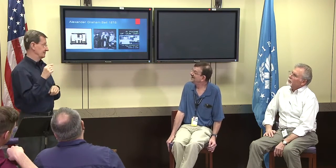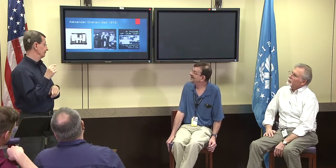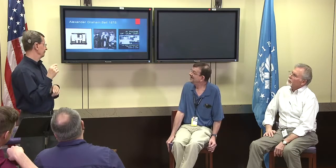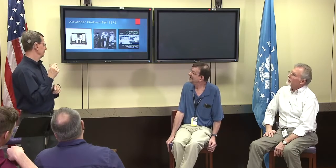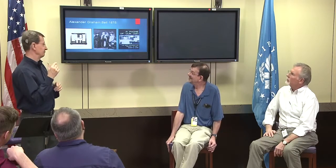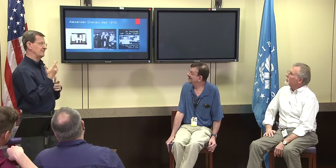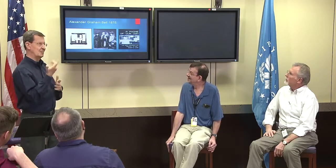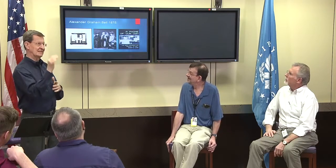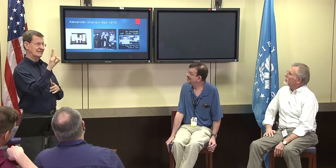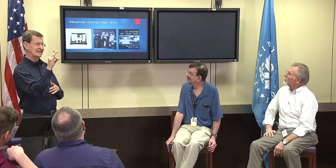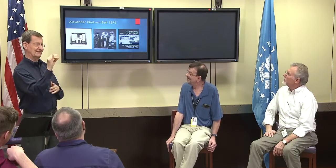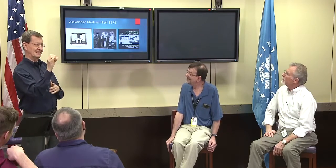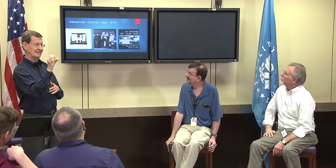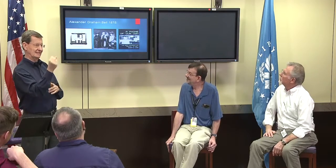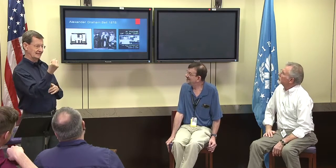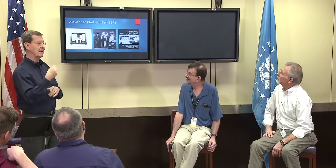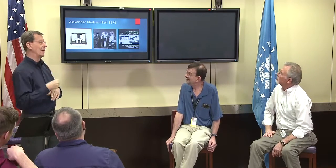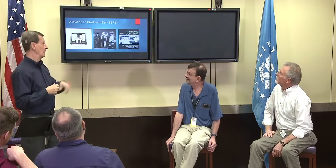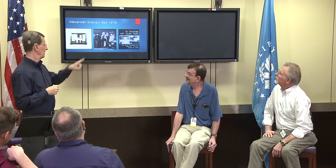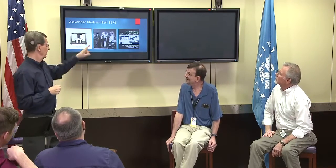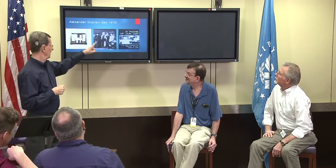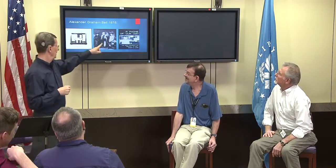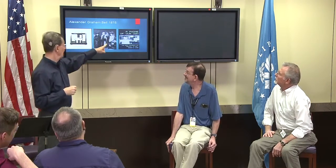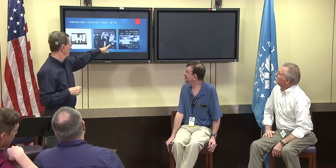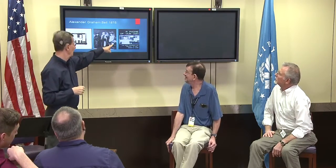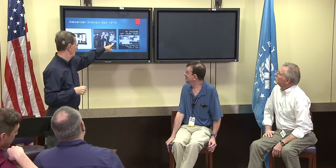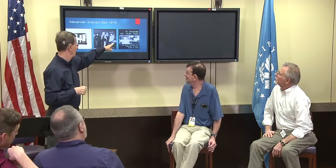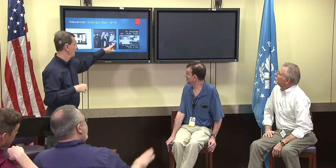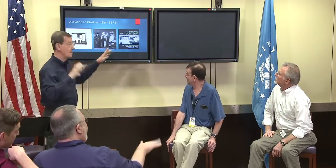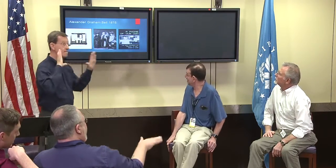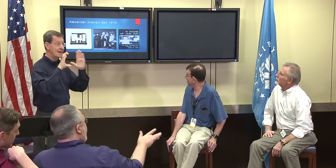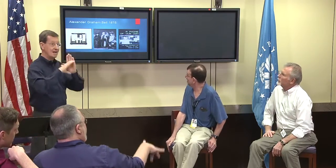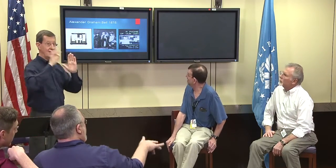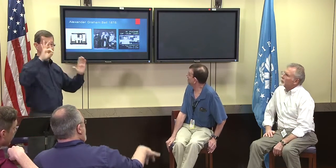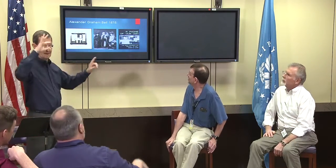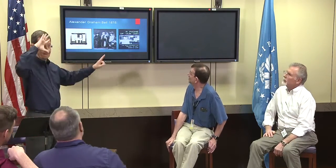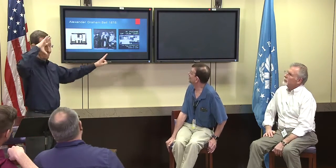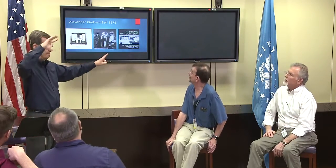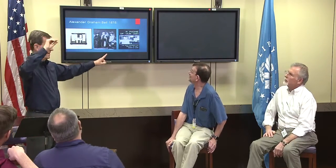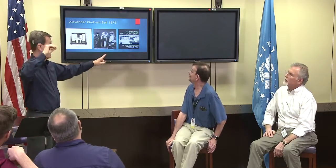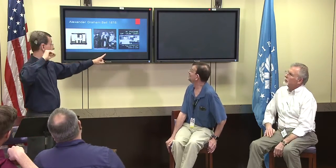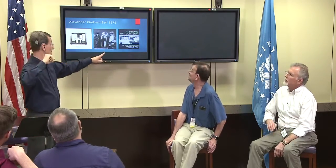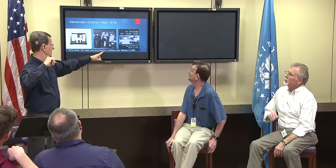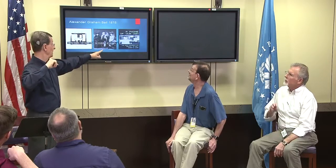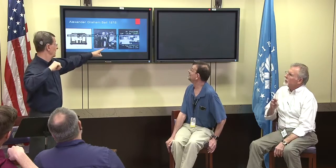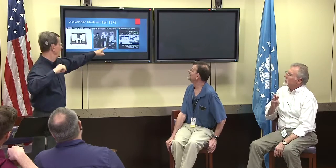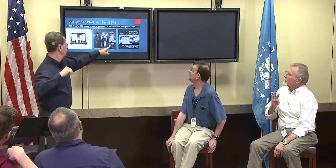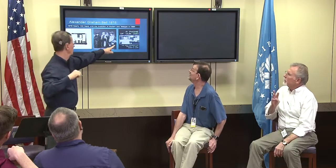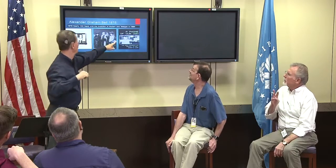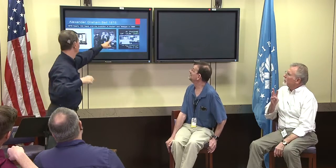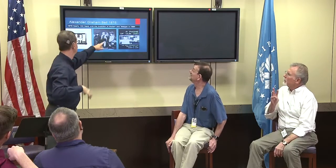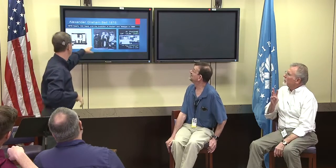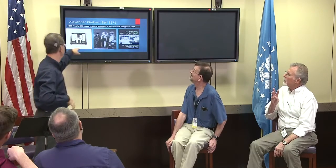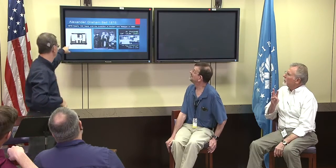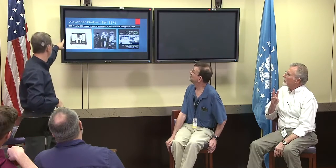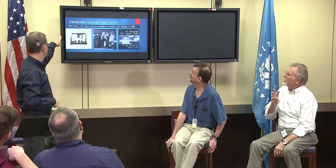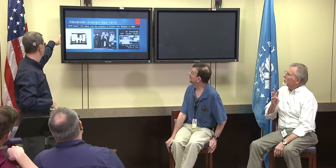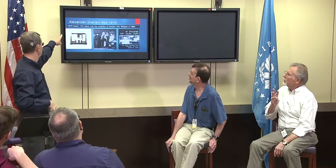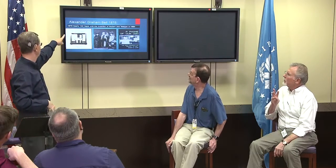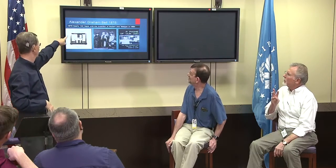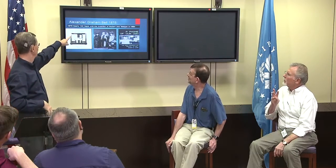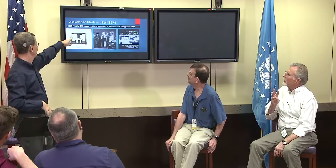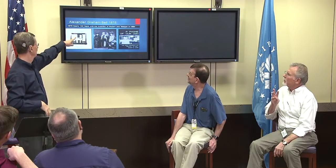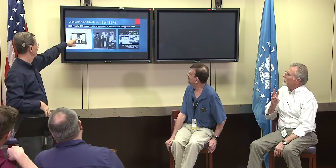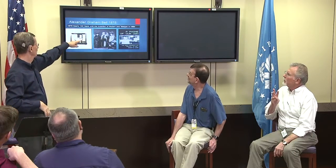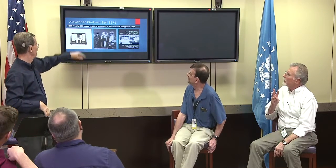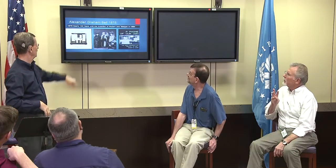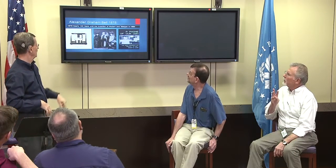until about the 1970s there was a man, well, here we go,